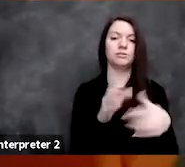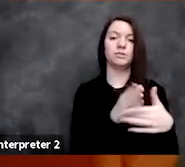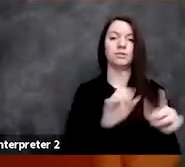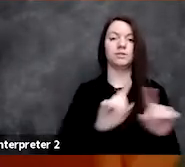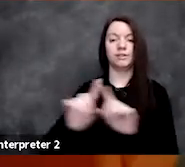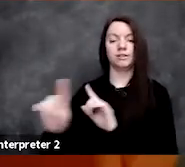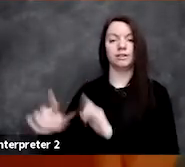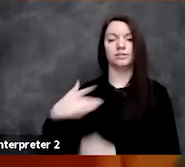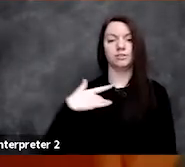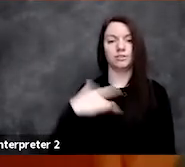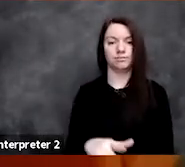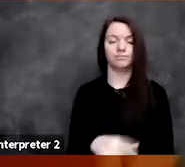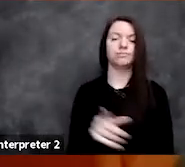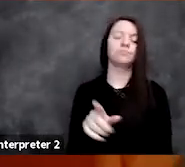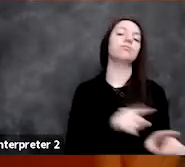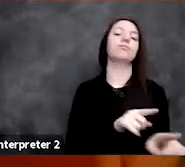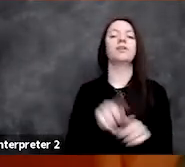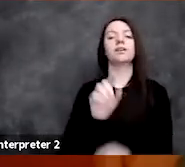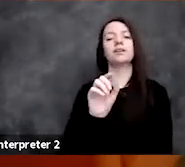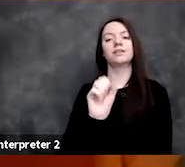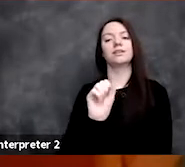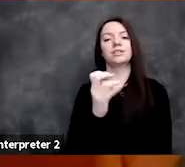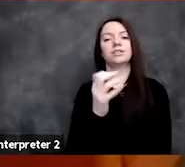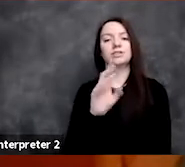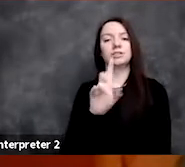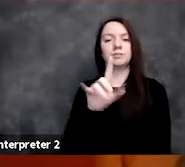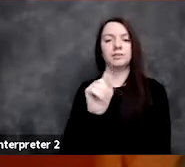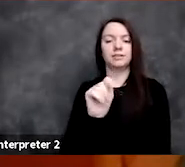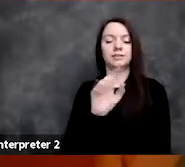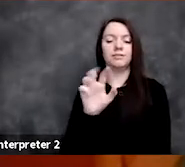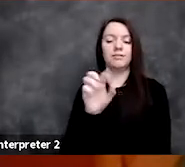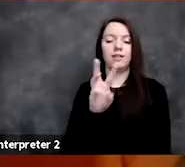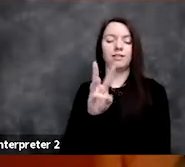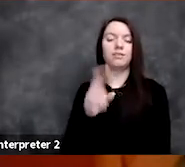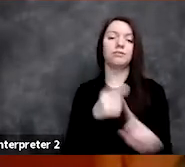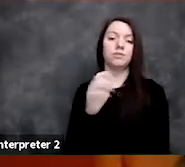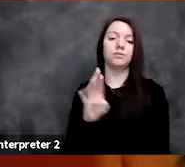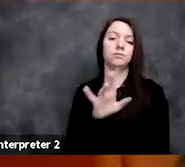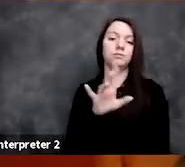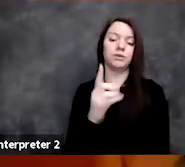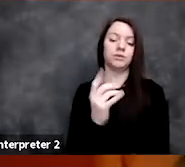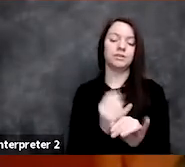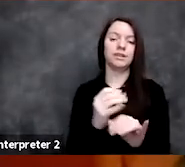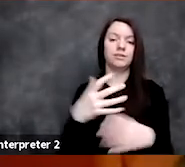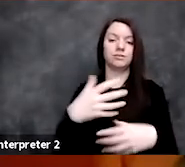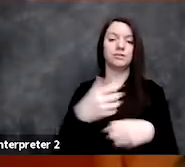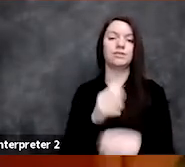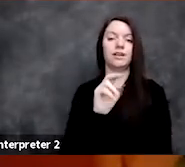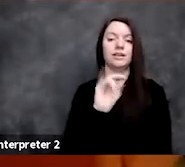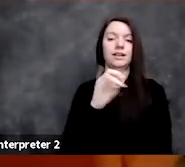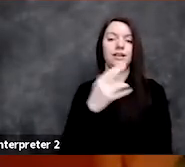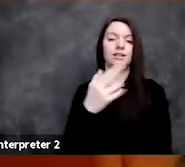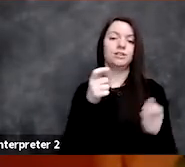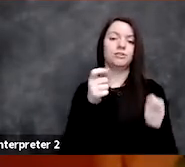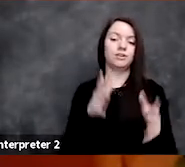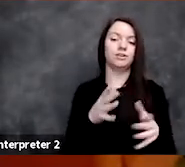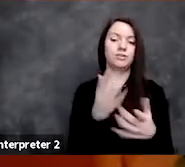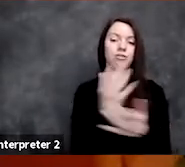She's also a Schmidt Fellow at the Broad Institute and has received an NIH Director's Early Independence Award,